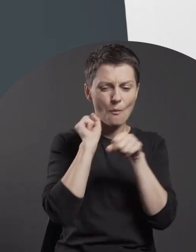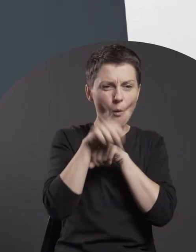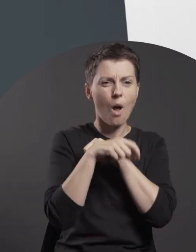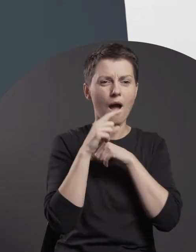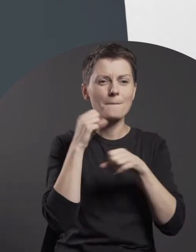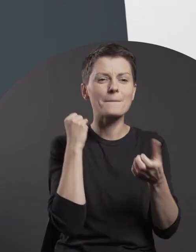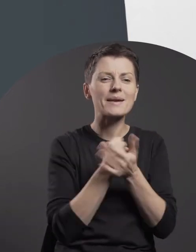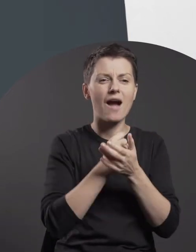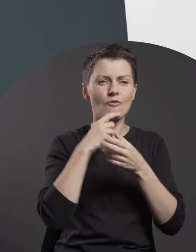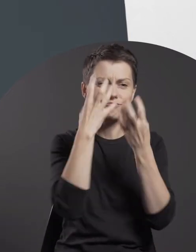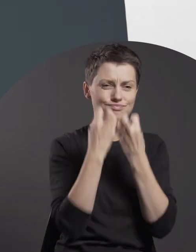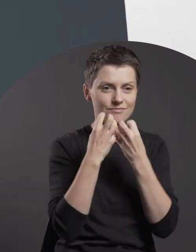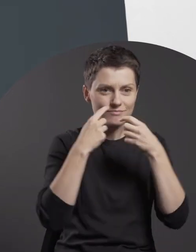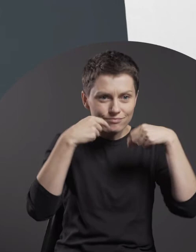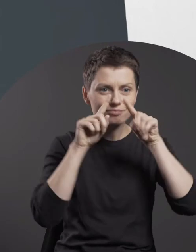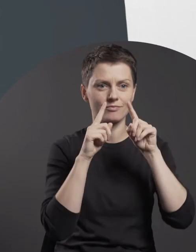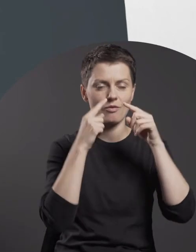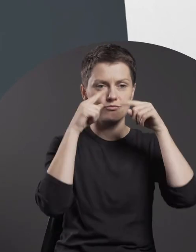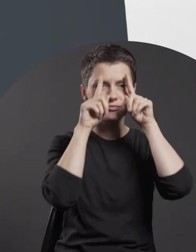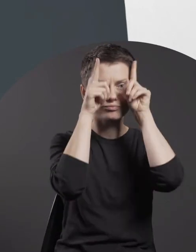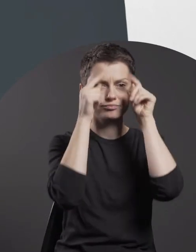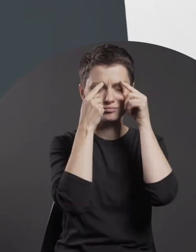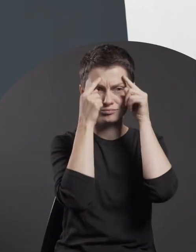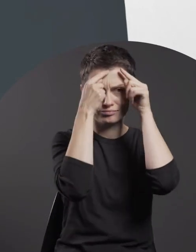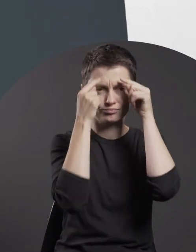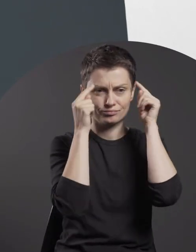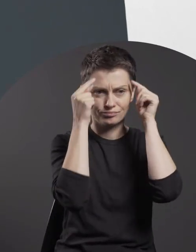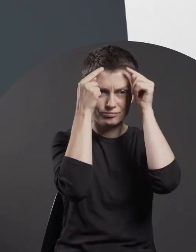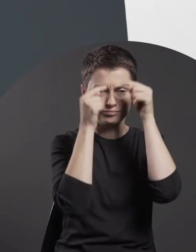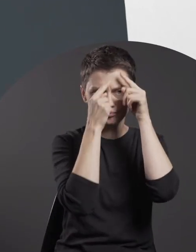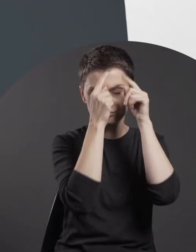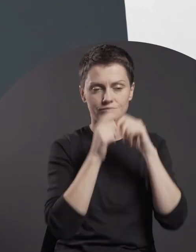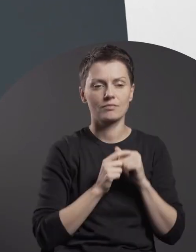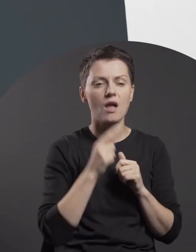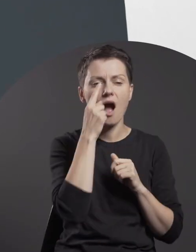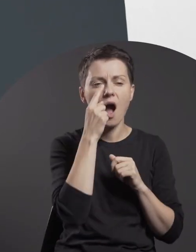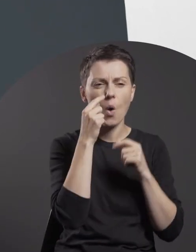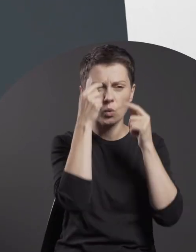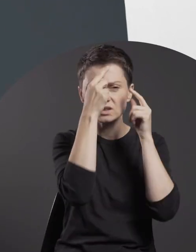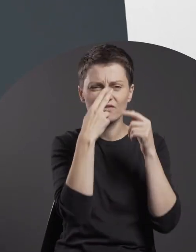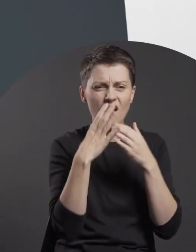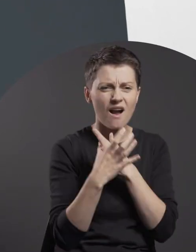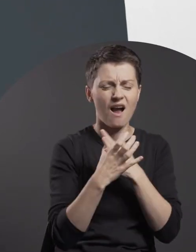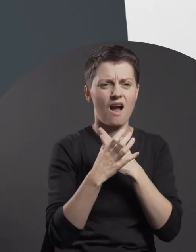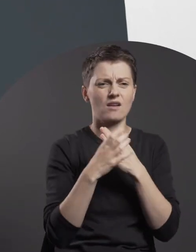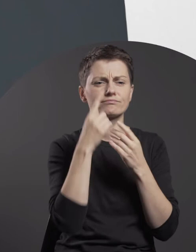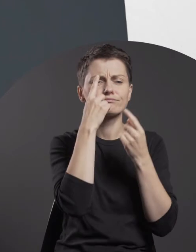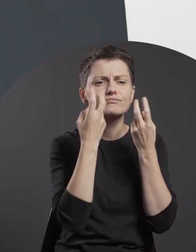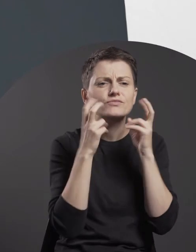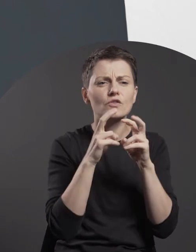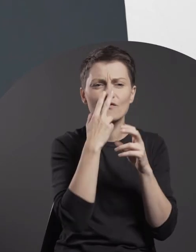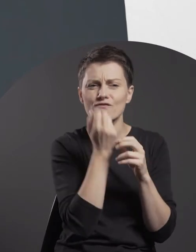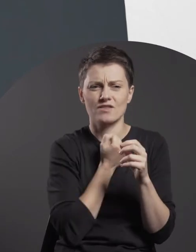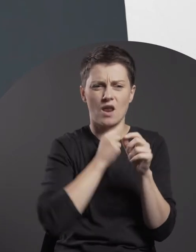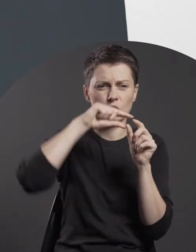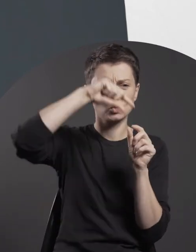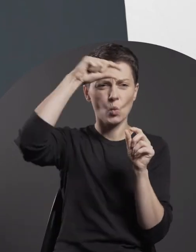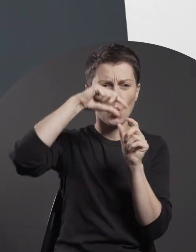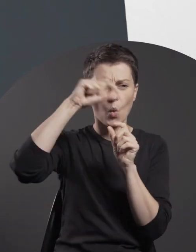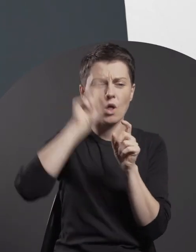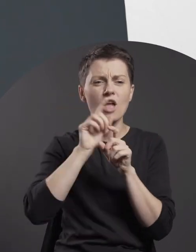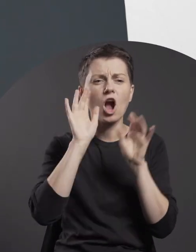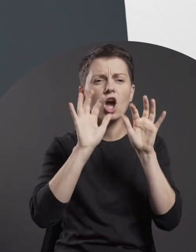they flow upwards, towards the forehead. The tears are viscous, leaving visible smudges and droplets.